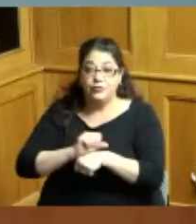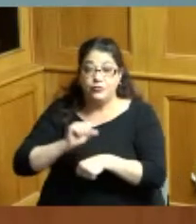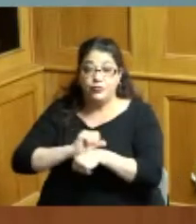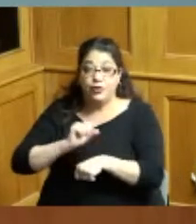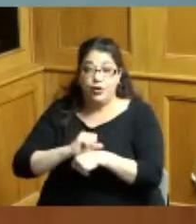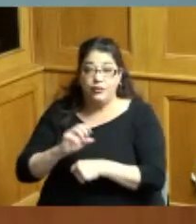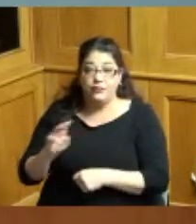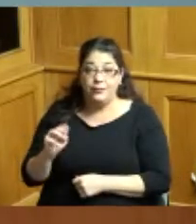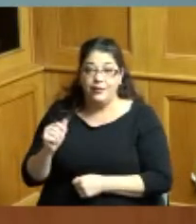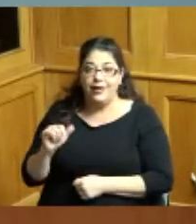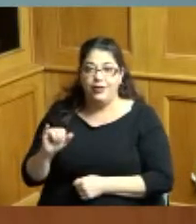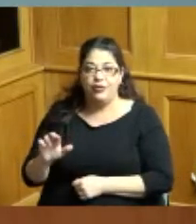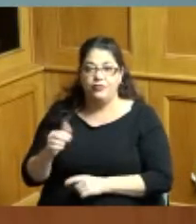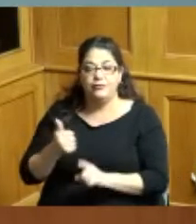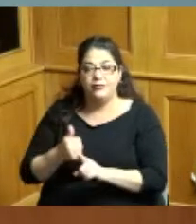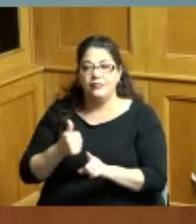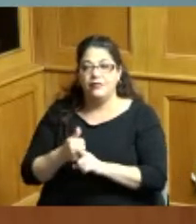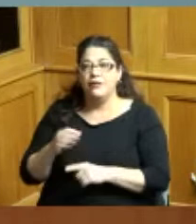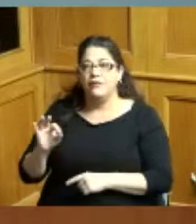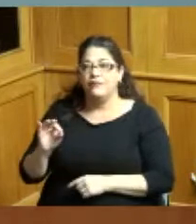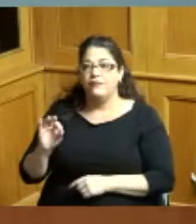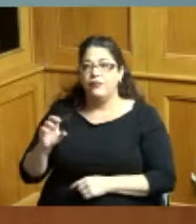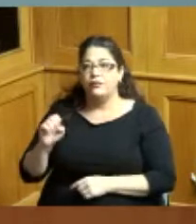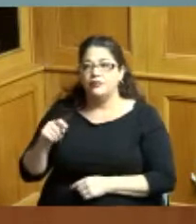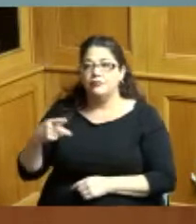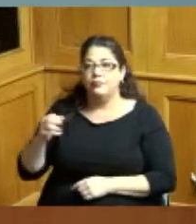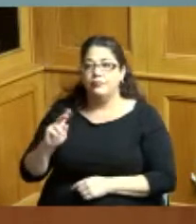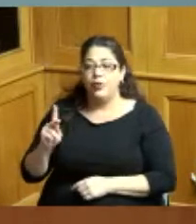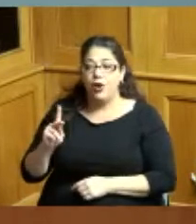Mr Johnson served on the forest park city council for 20 years